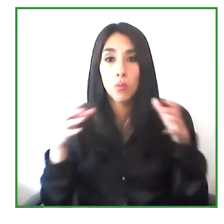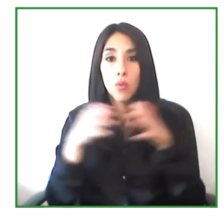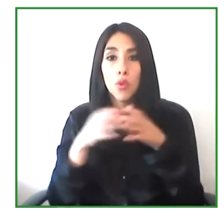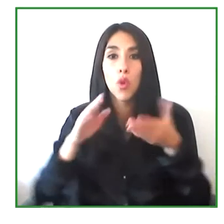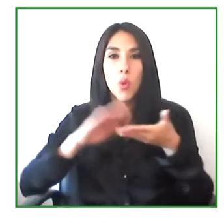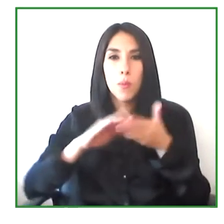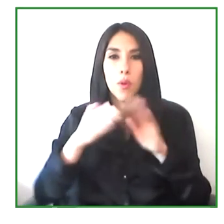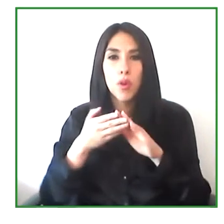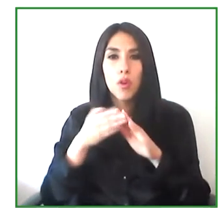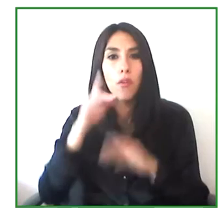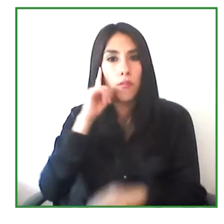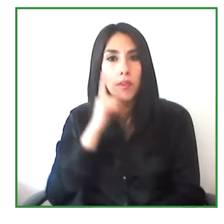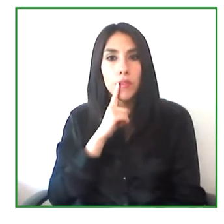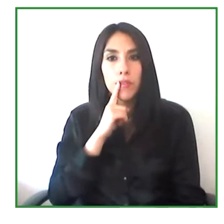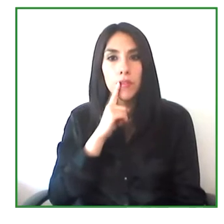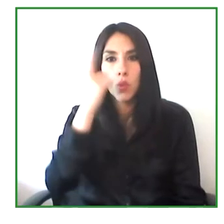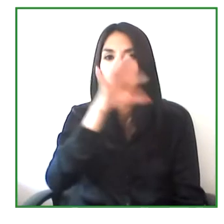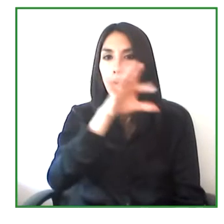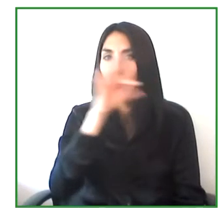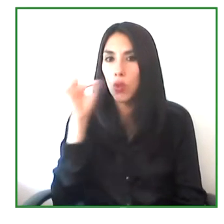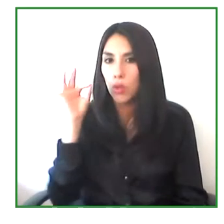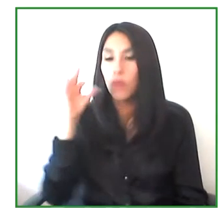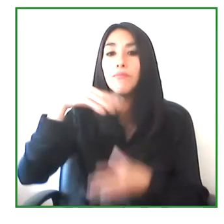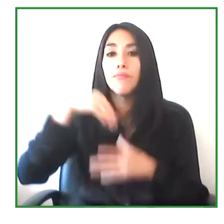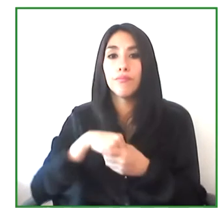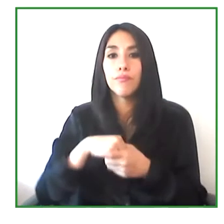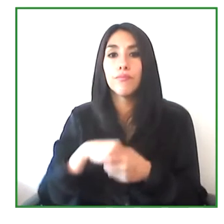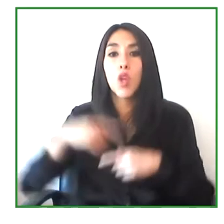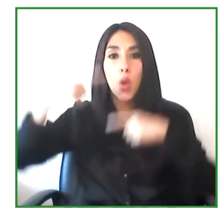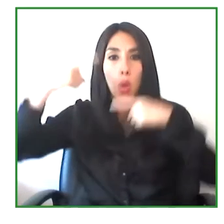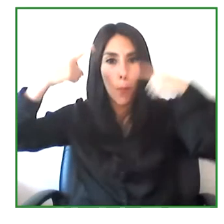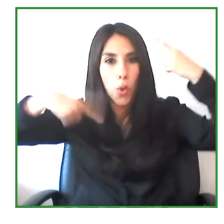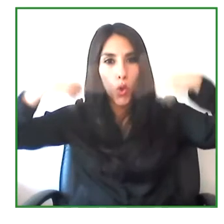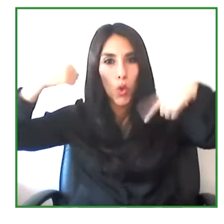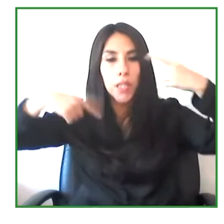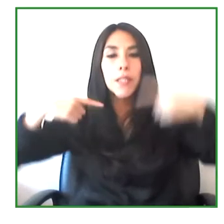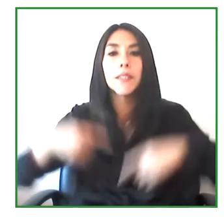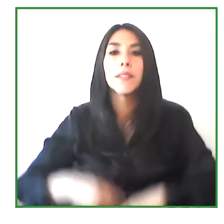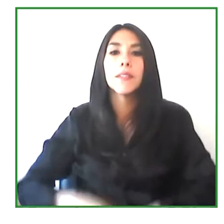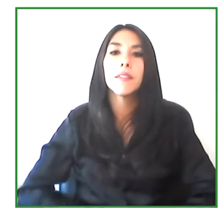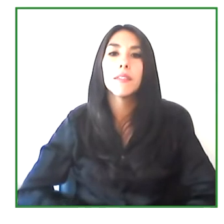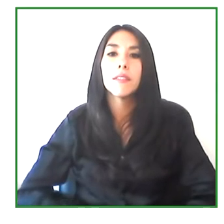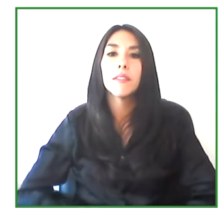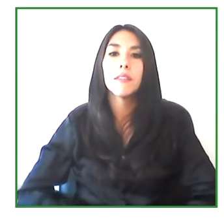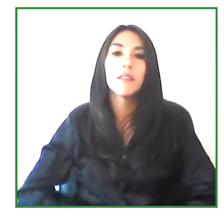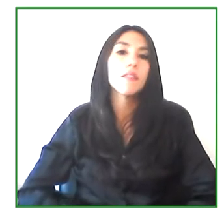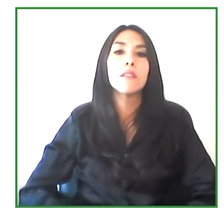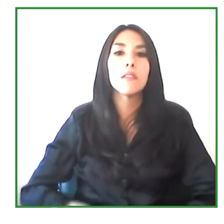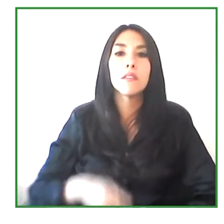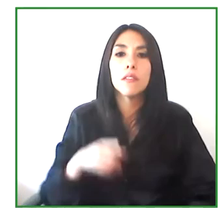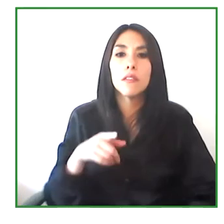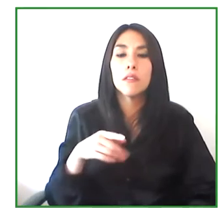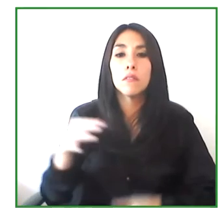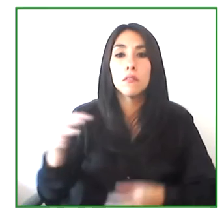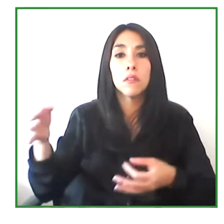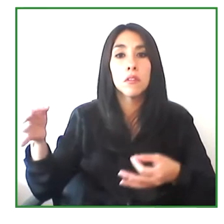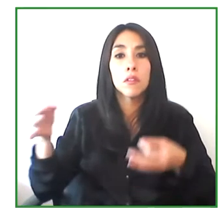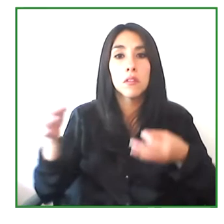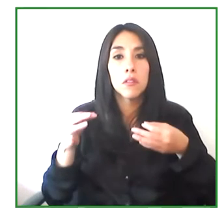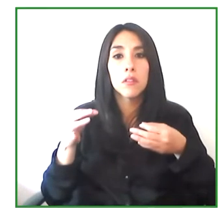so that public policy could be directed towards our ends. And so we have been able to work